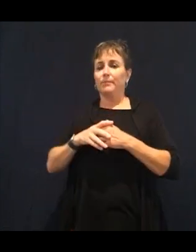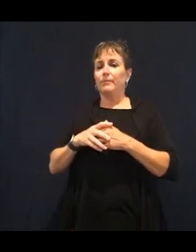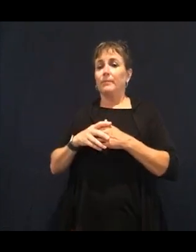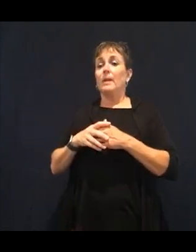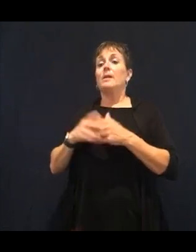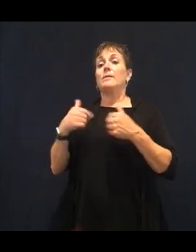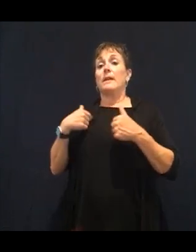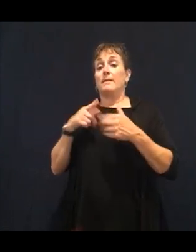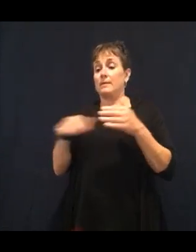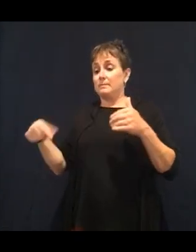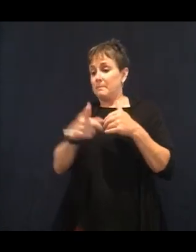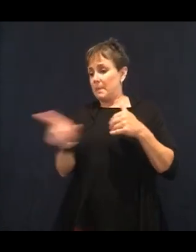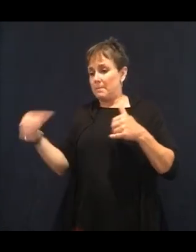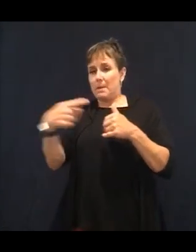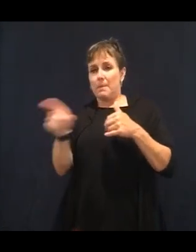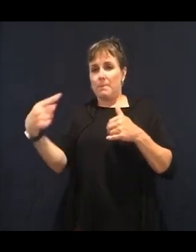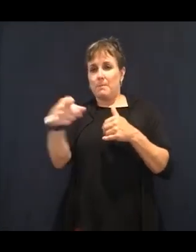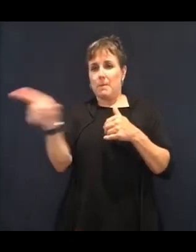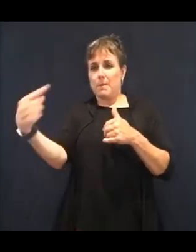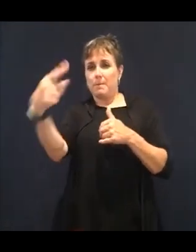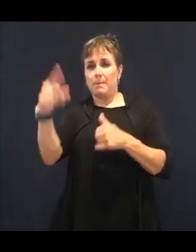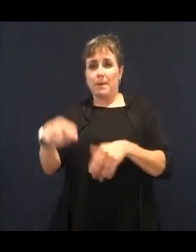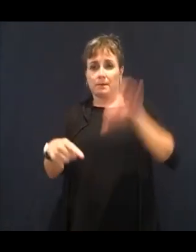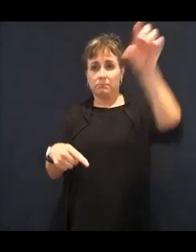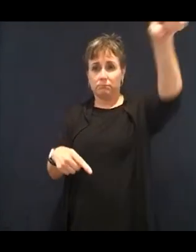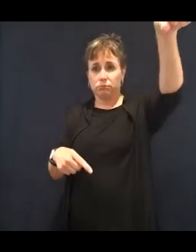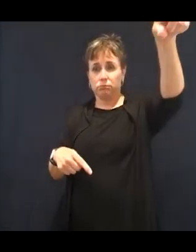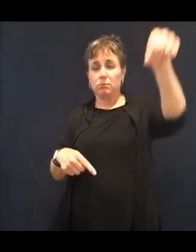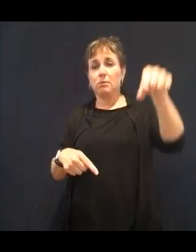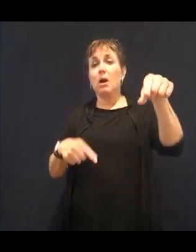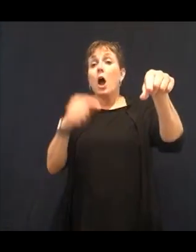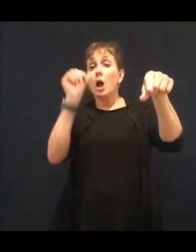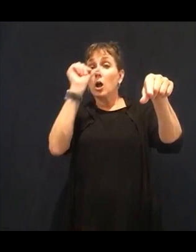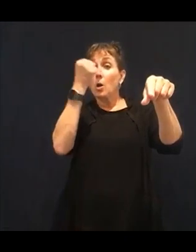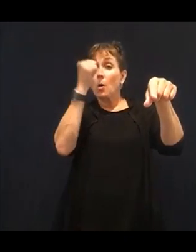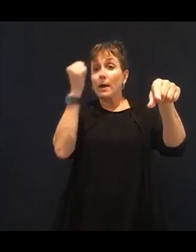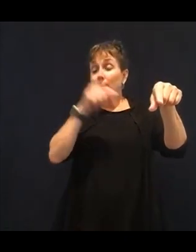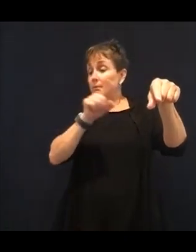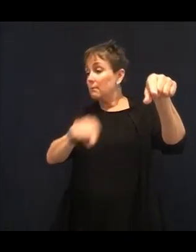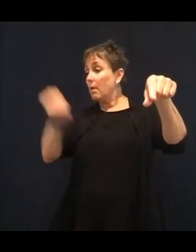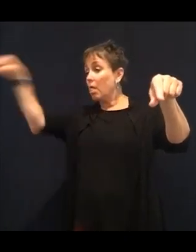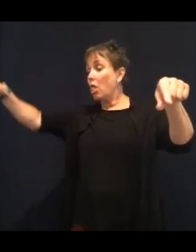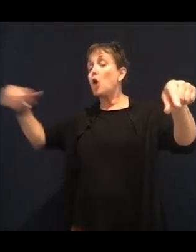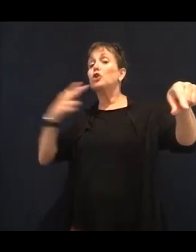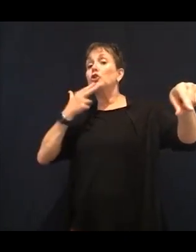is that all the mice were going back to the white